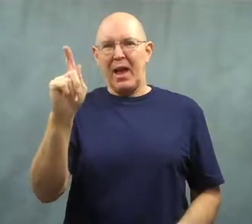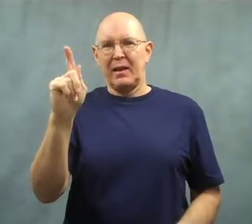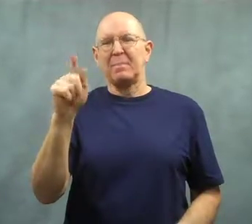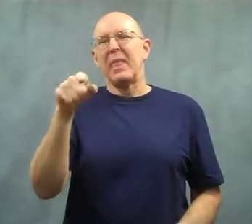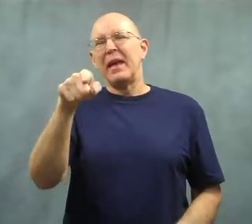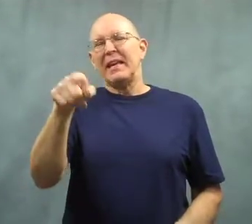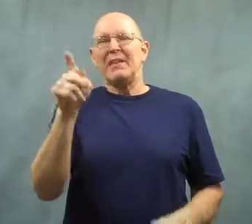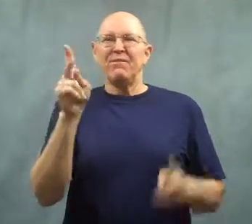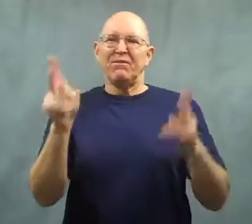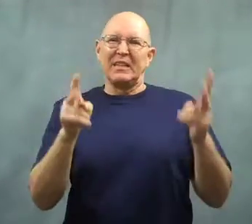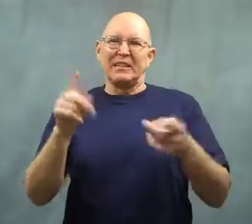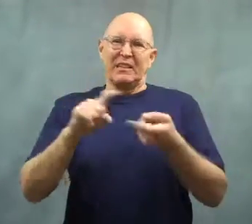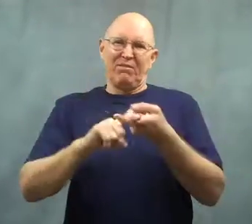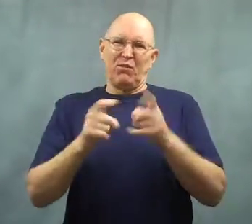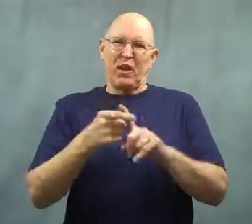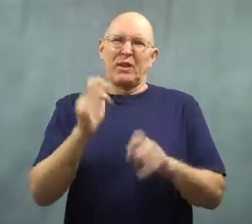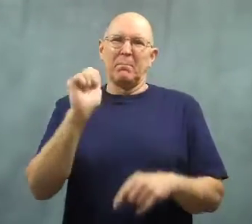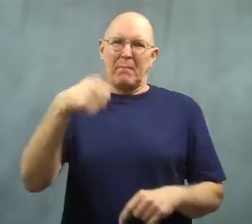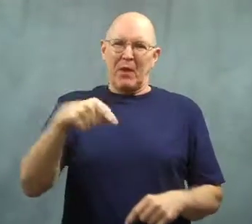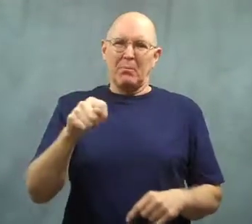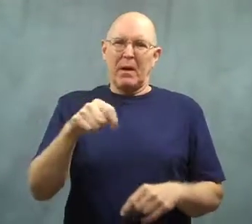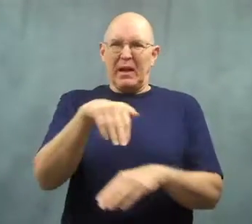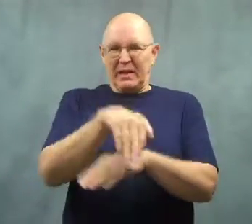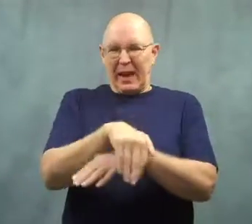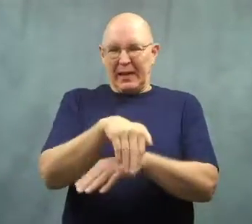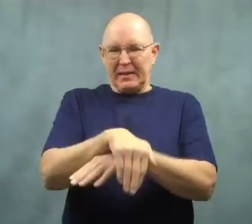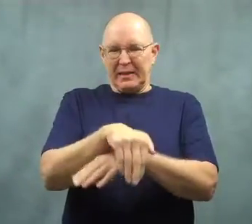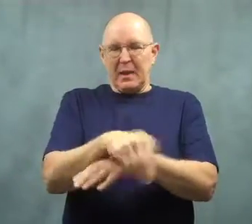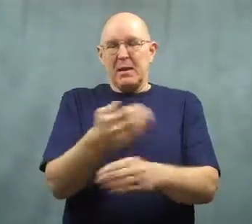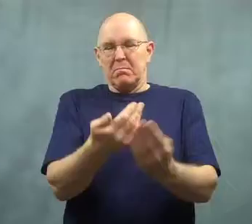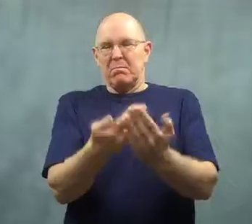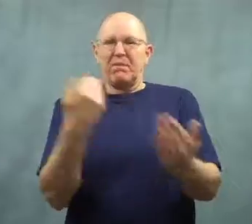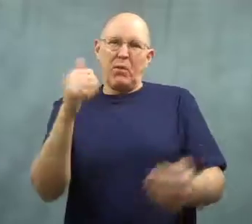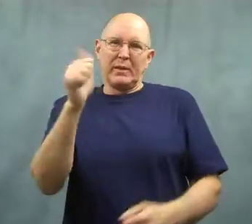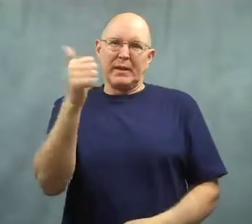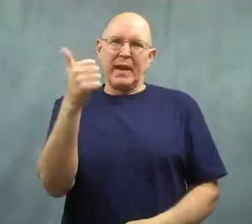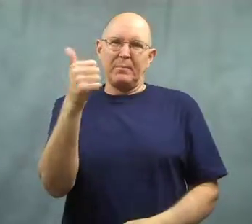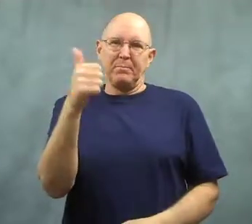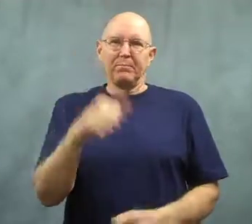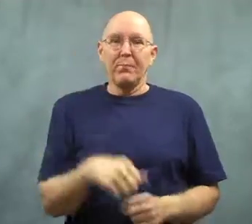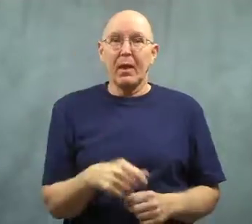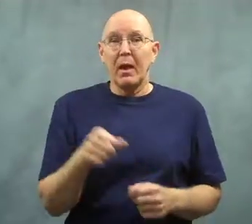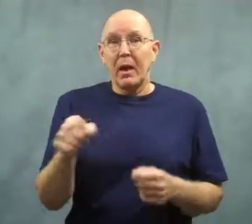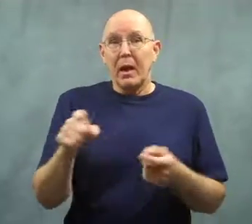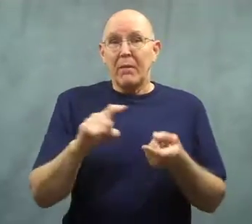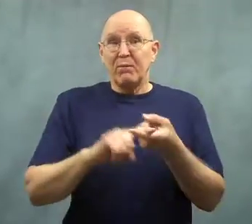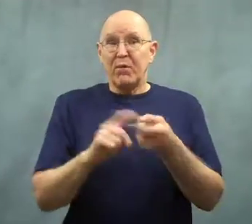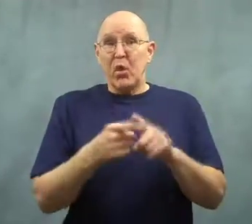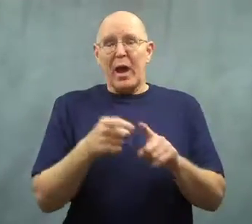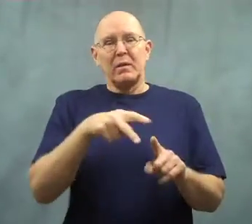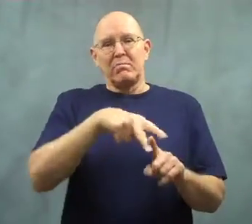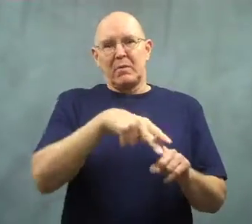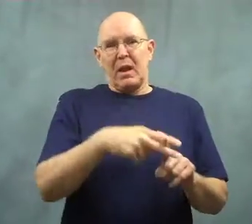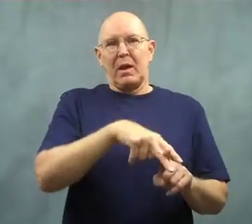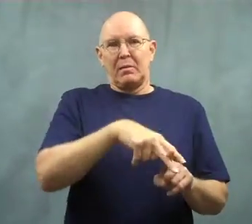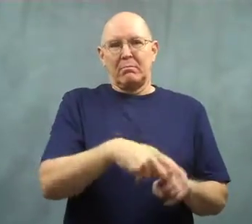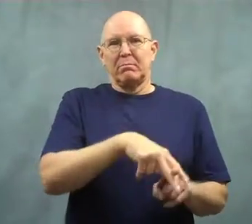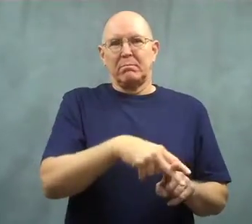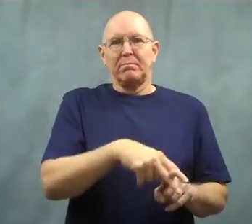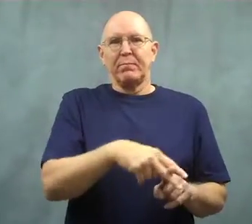He was visiting a friend in the apartment sometime before 10 pm.